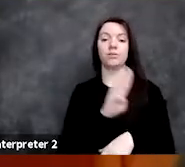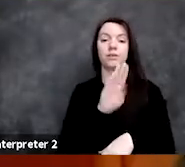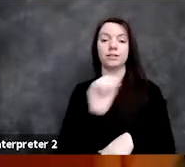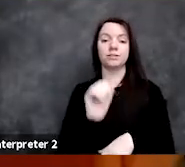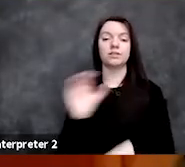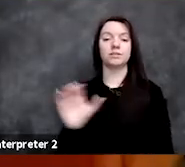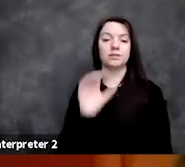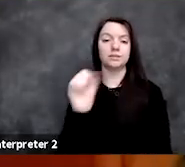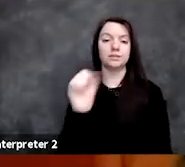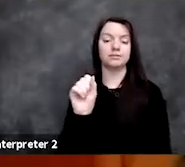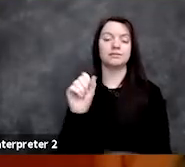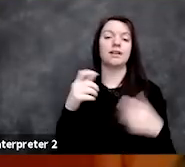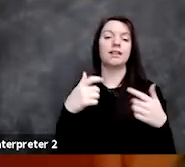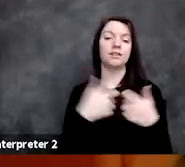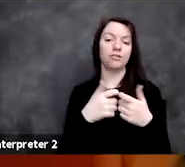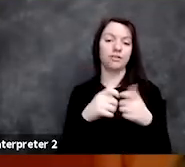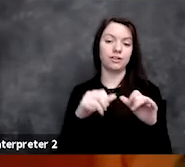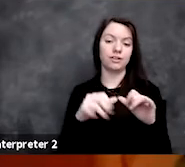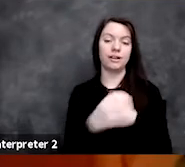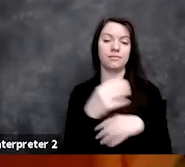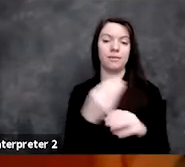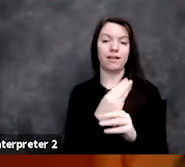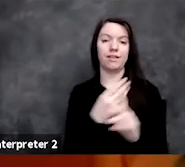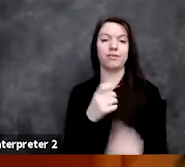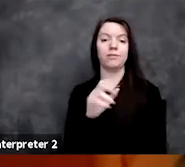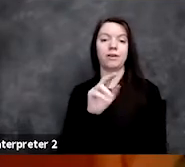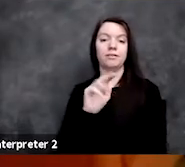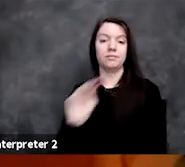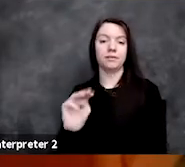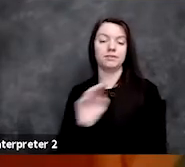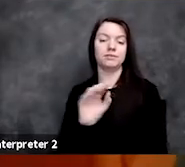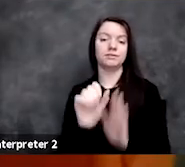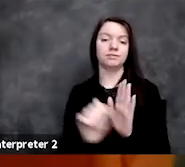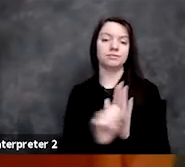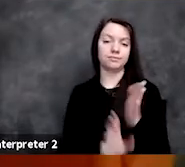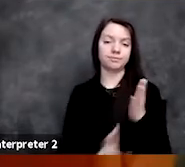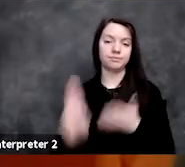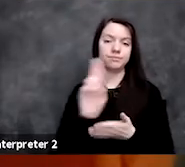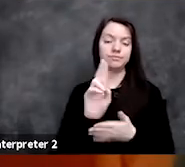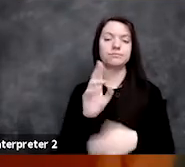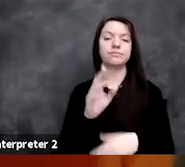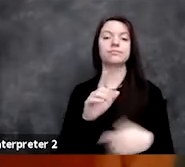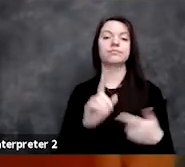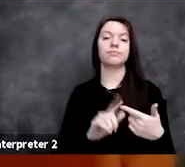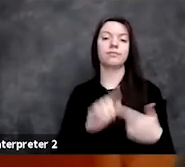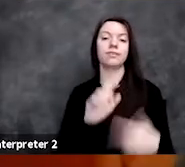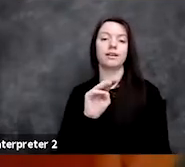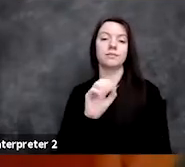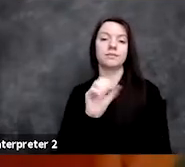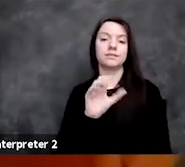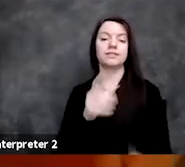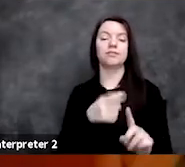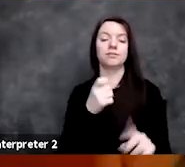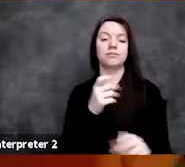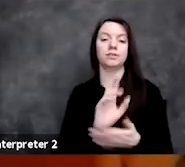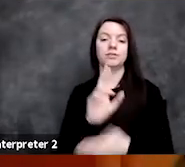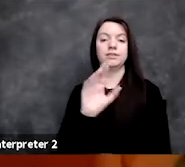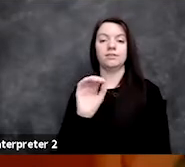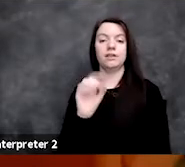Electrical Engineering and Math from New Mexico State University, an MSc from the University of Oxford in Biomedical Engineering,